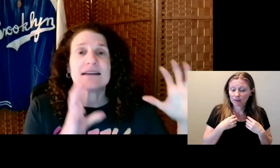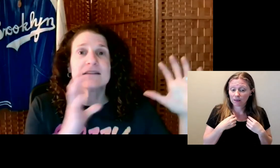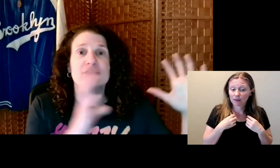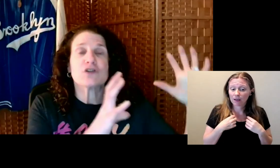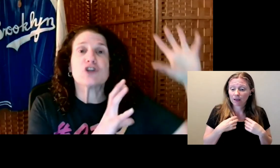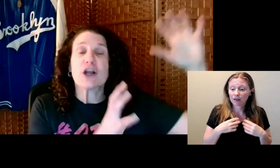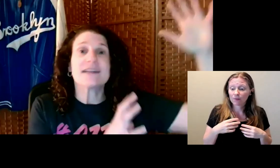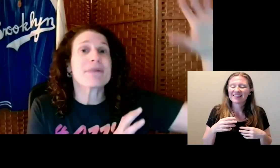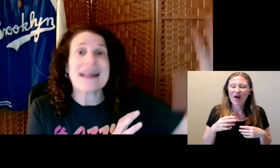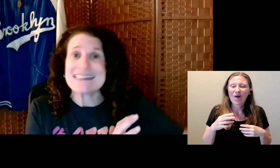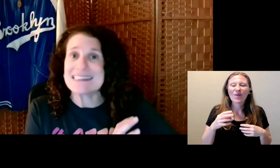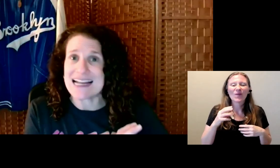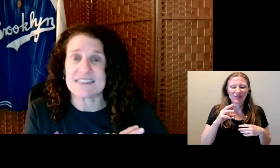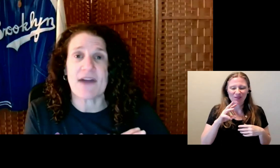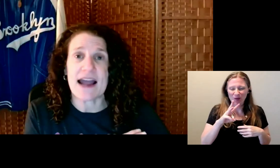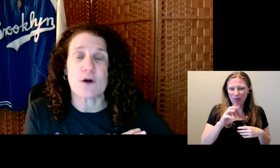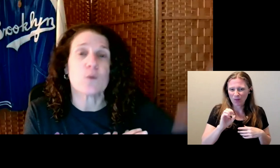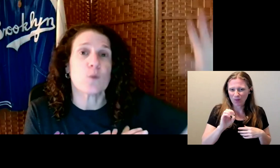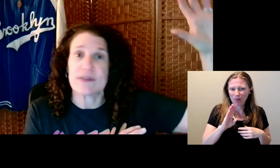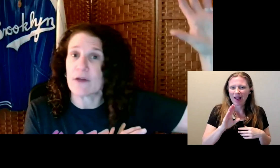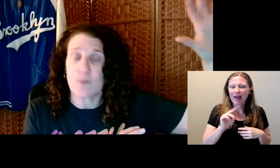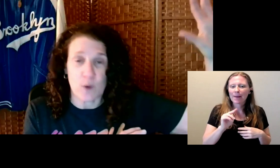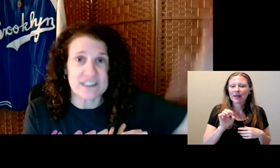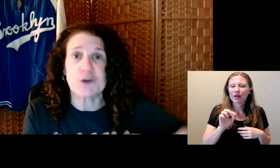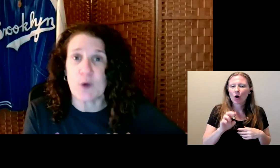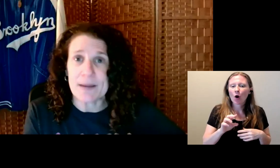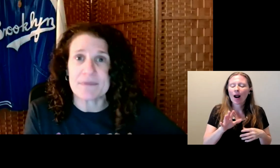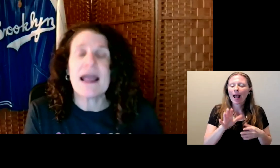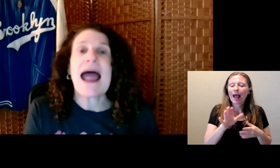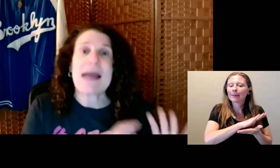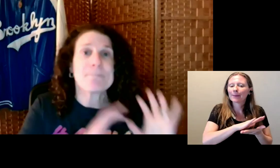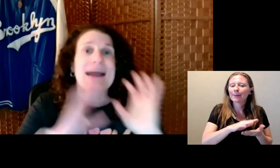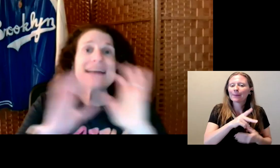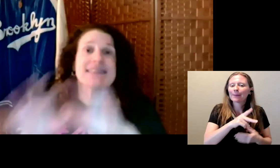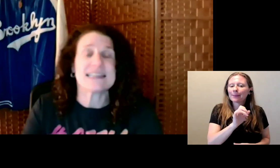I took a plain text file with the script. And pasted it into YouTube.